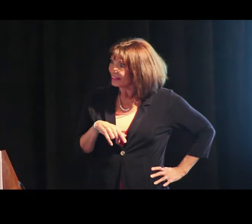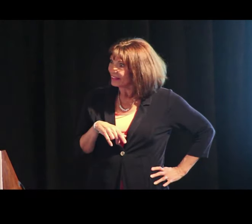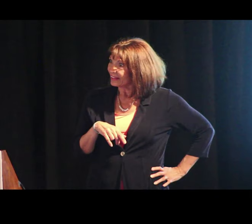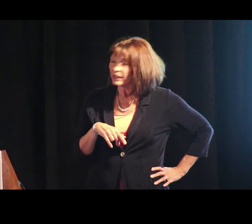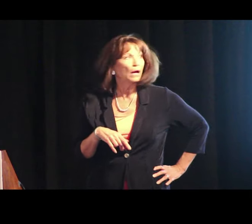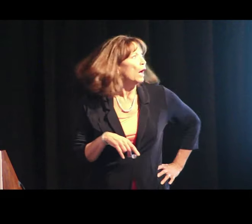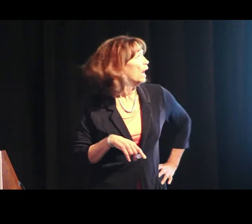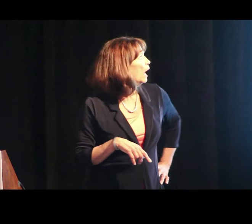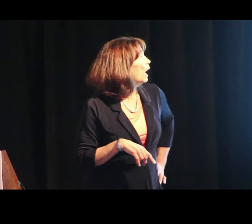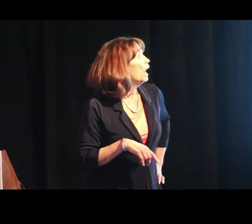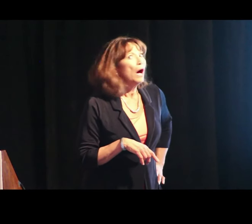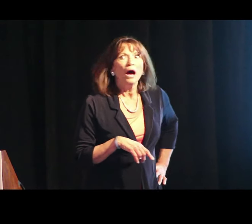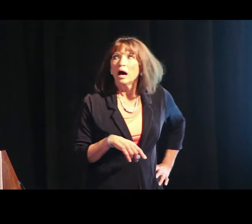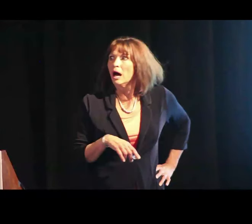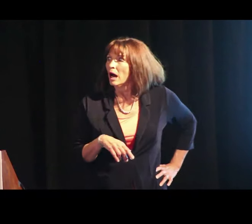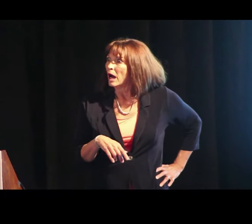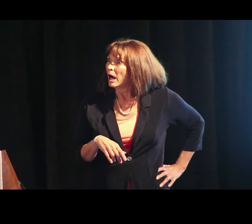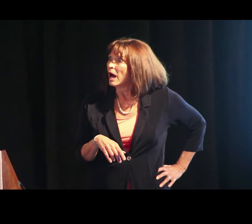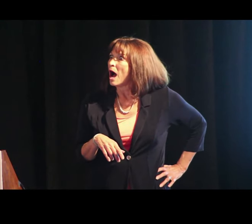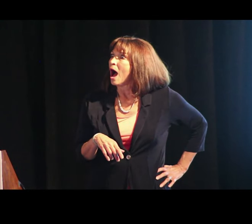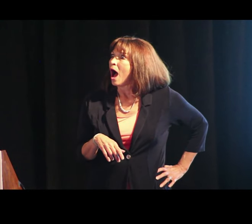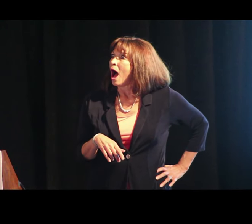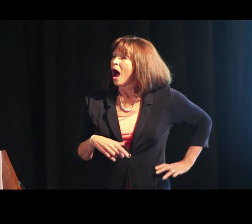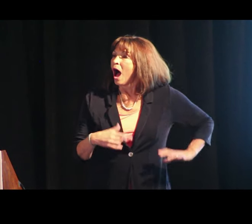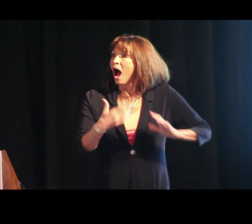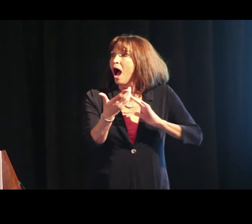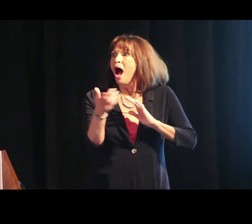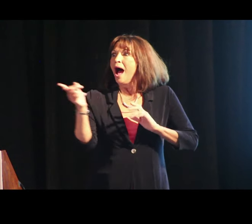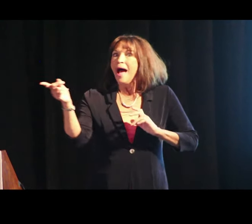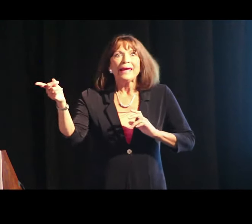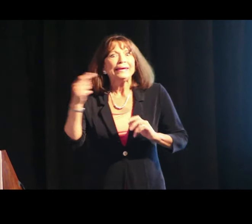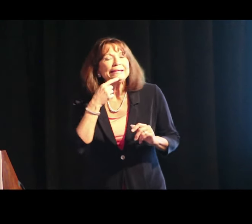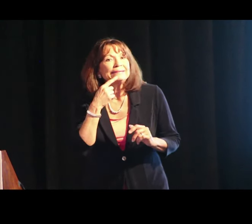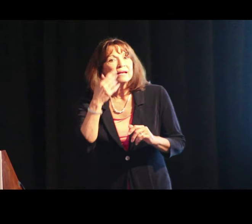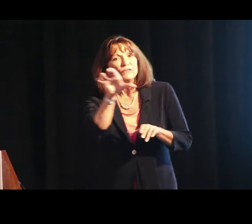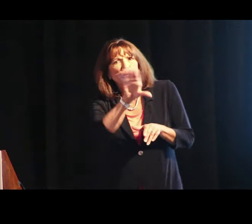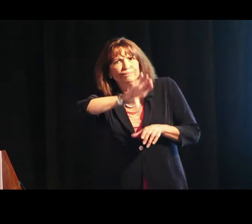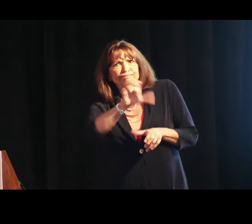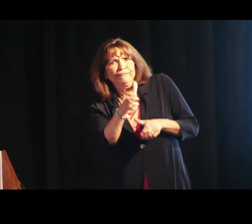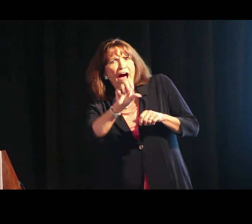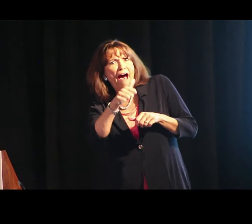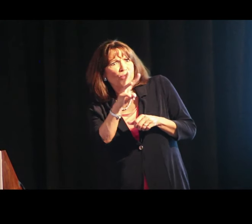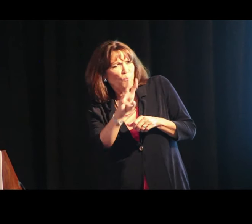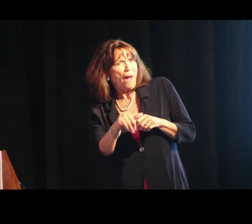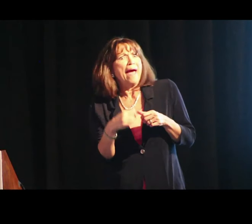He just said that if you turn it the other way,